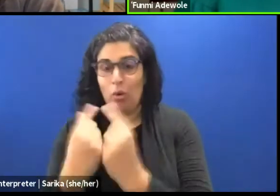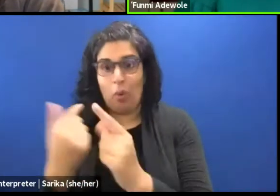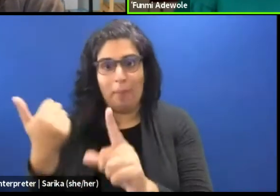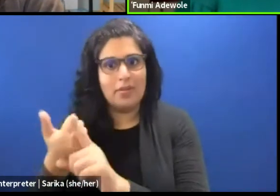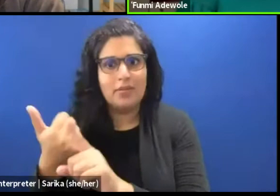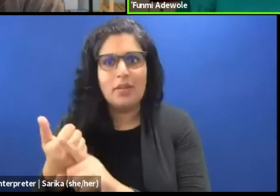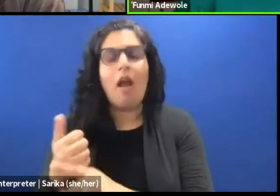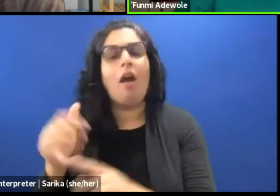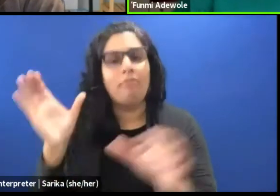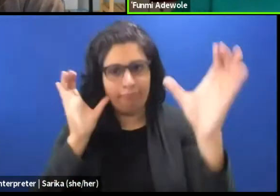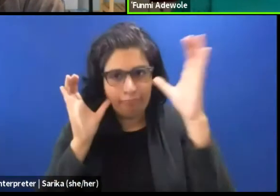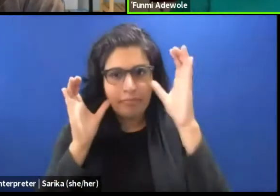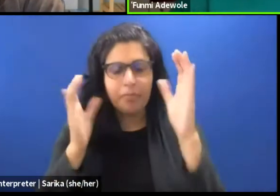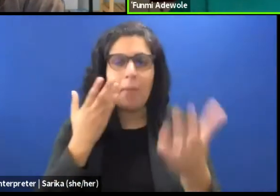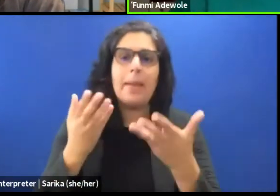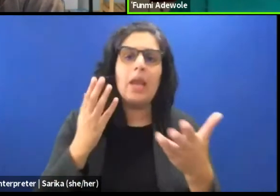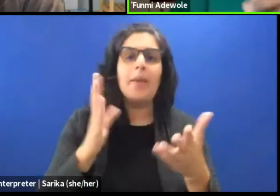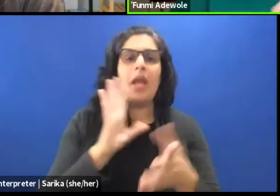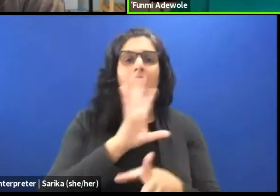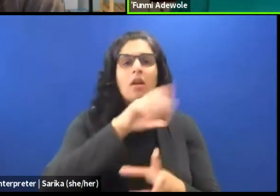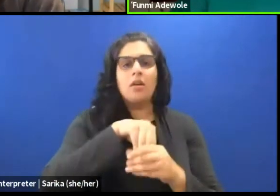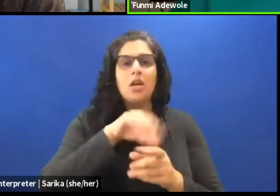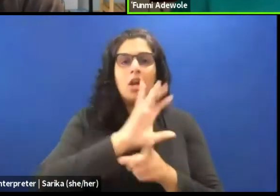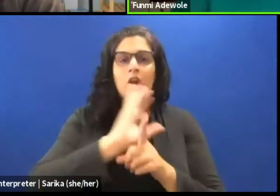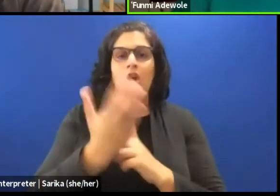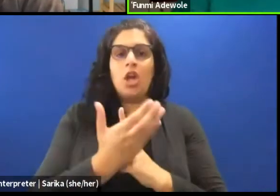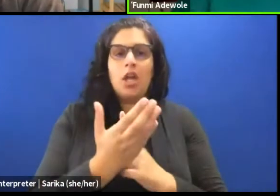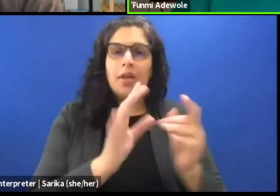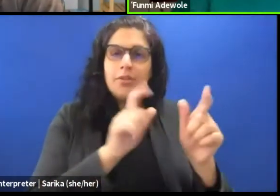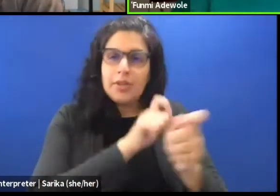into a culturally specific situation,